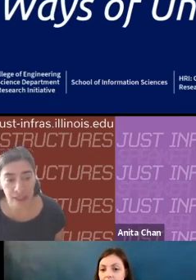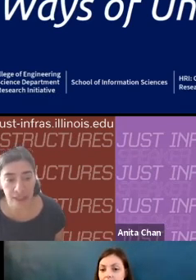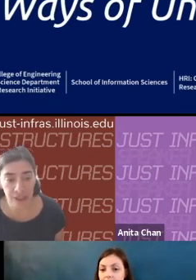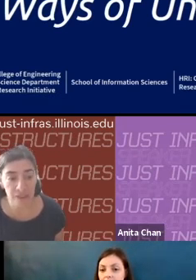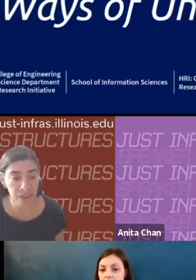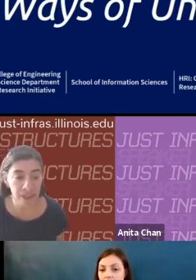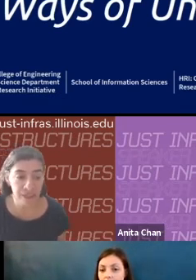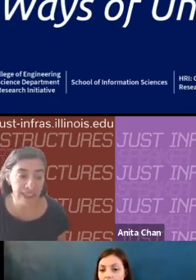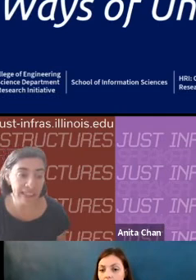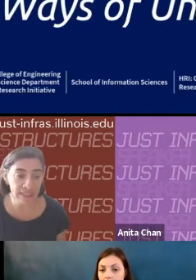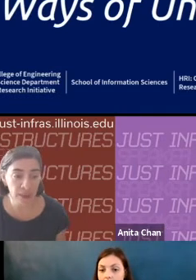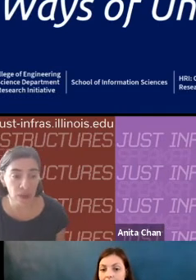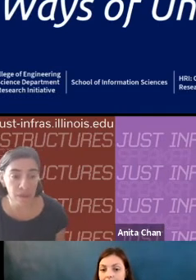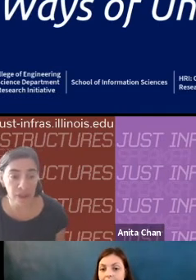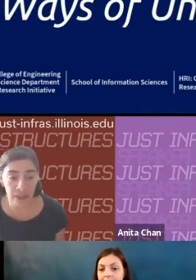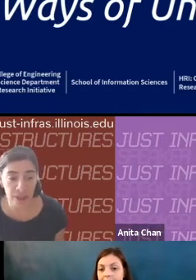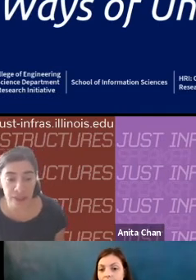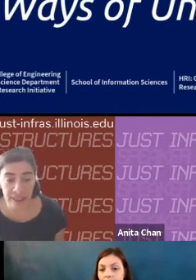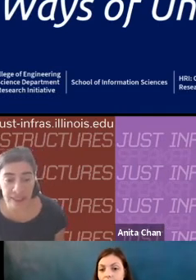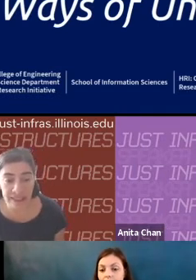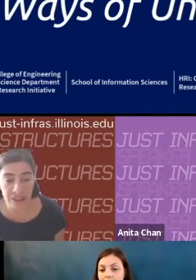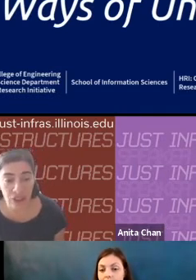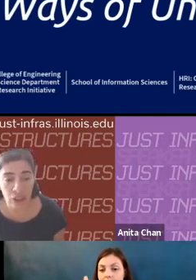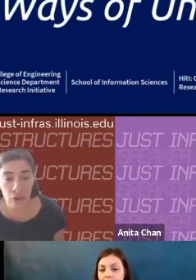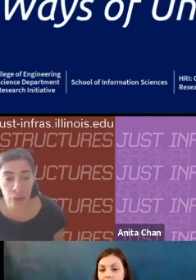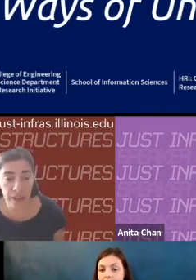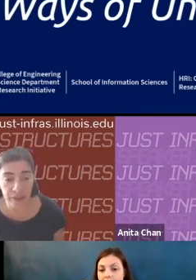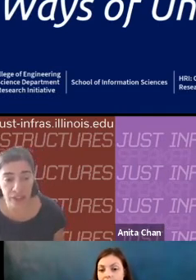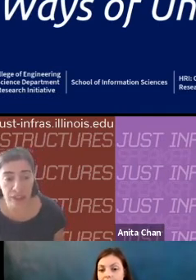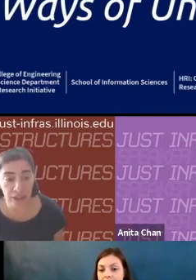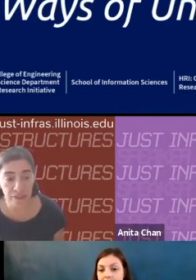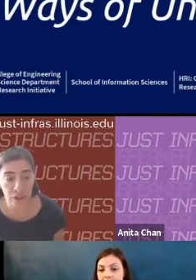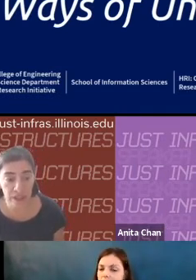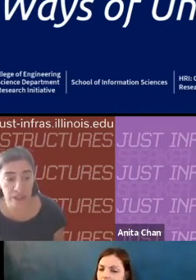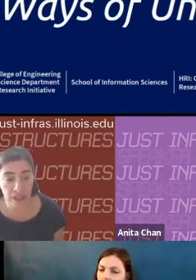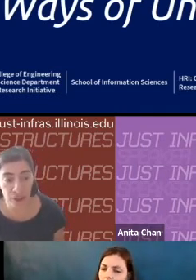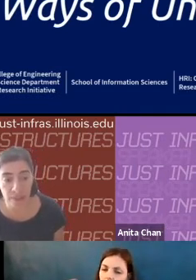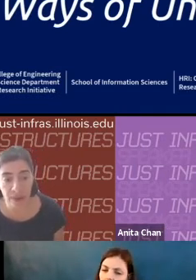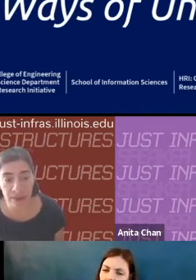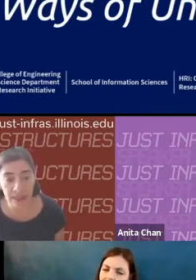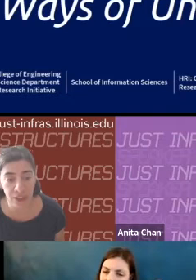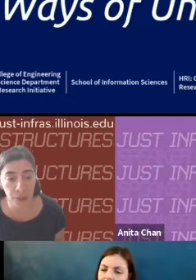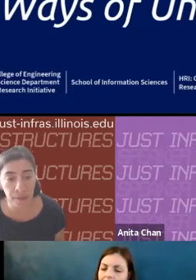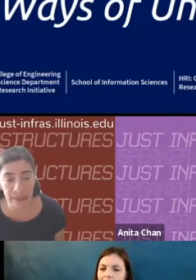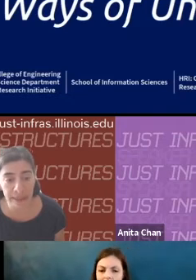Karrie Karahalios: Doctors Viegas and Wattenberg are computer scientist who's working machine learning focuses on transparency and interoperability.